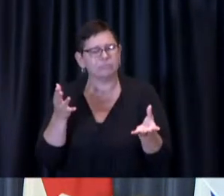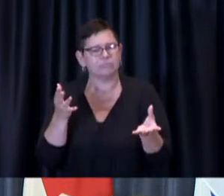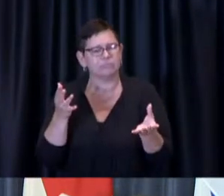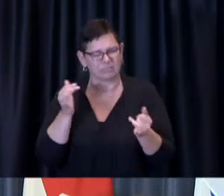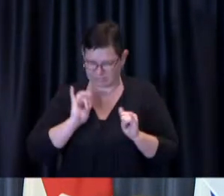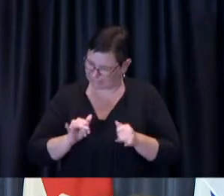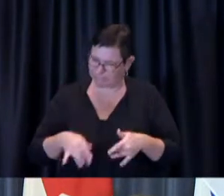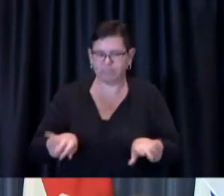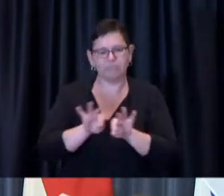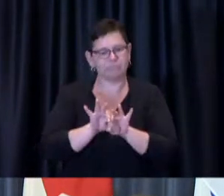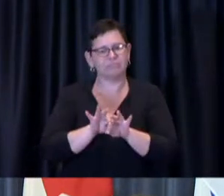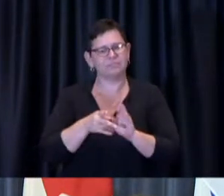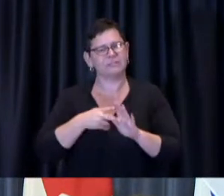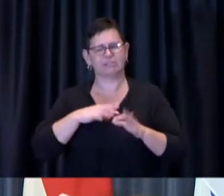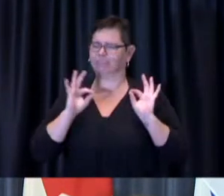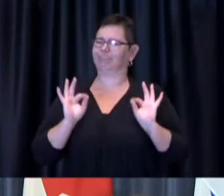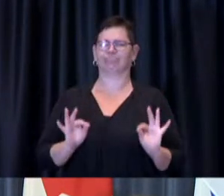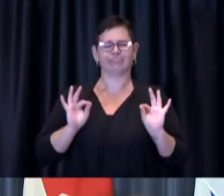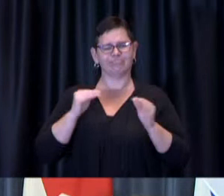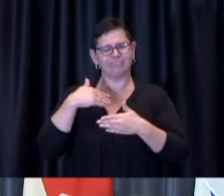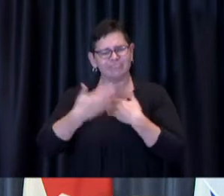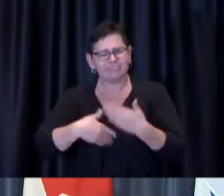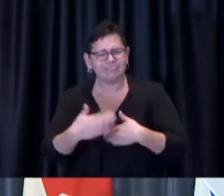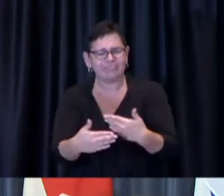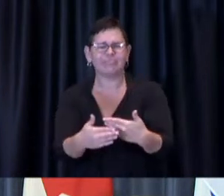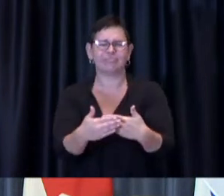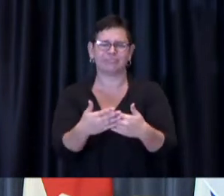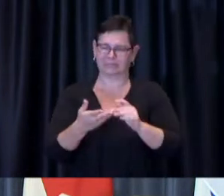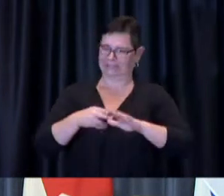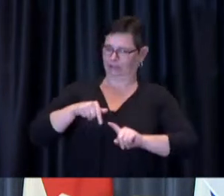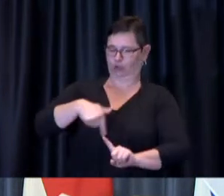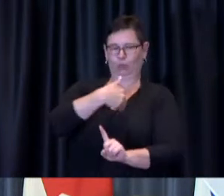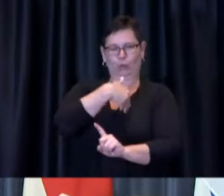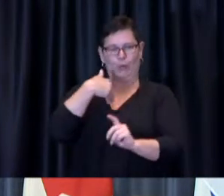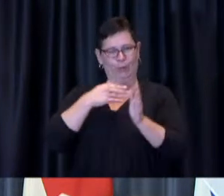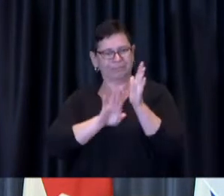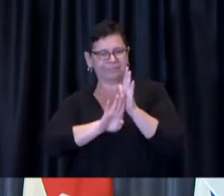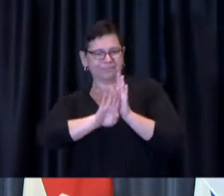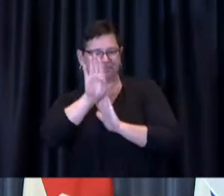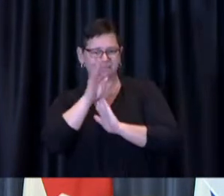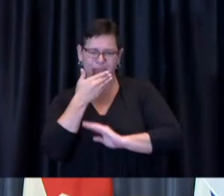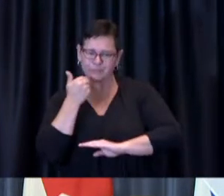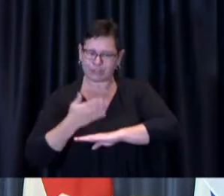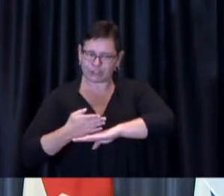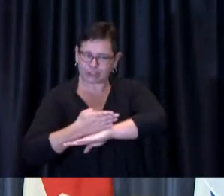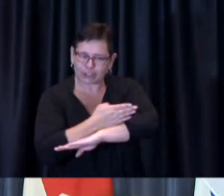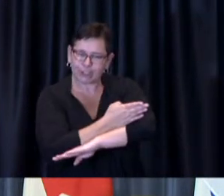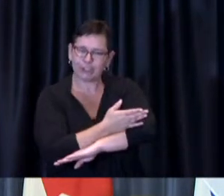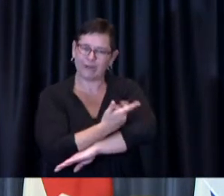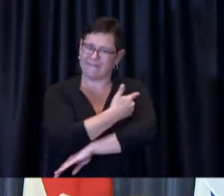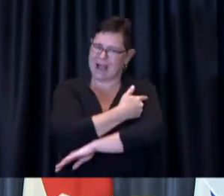in terms of our numbers whether it's case counts or vaccine uptake with lots of work left to be done as we have been discussing.